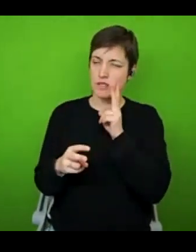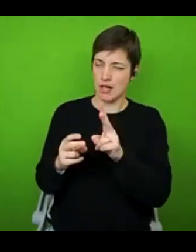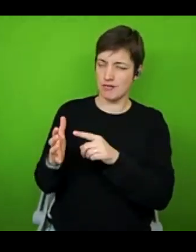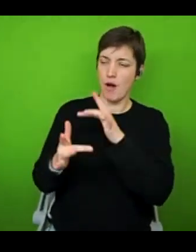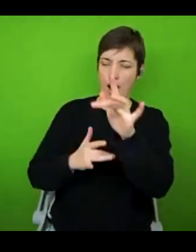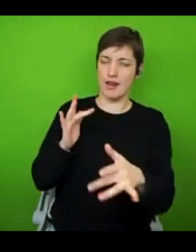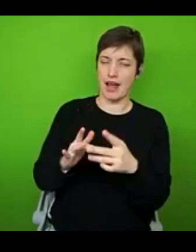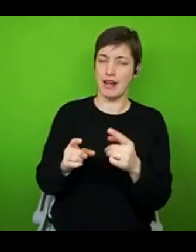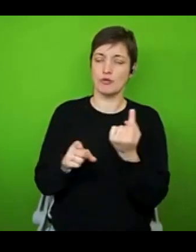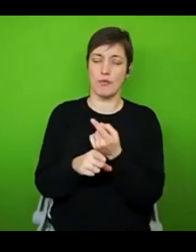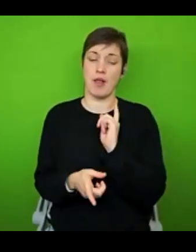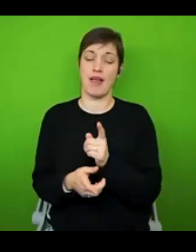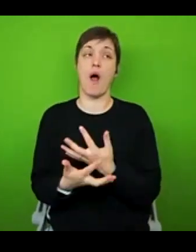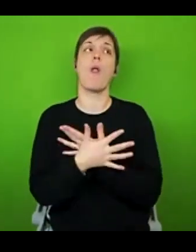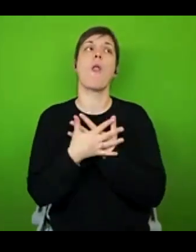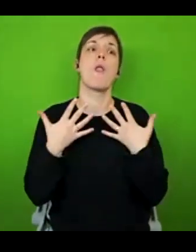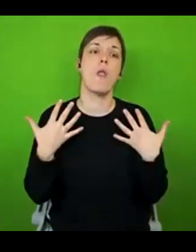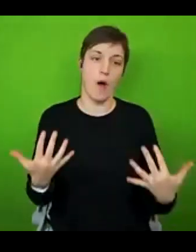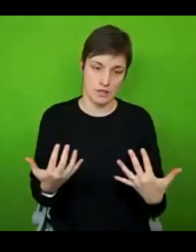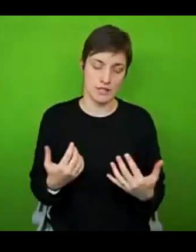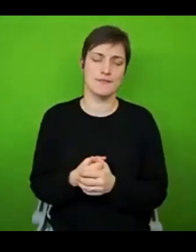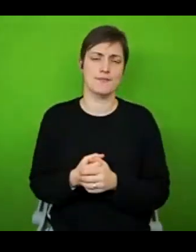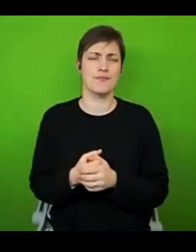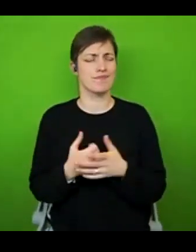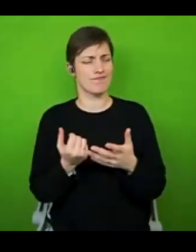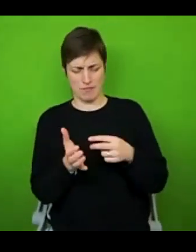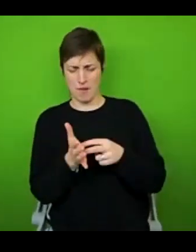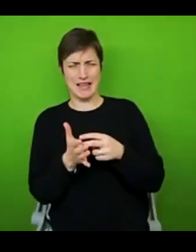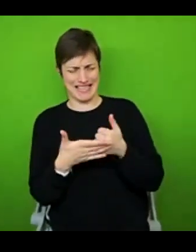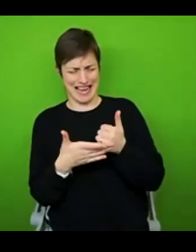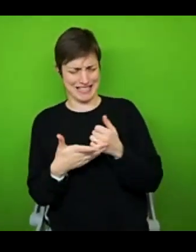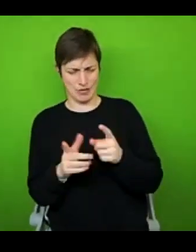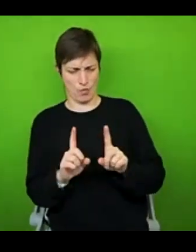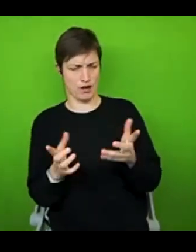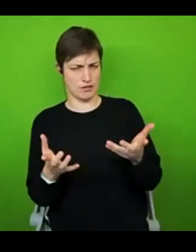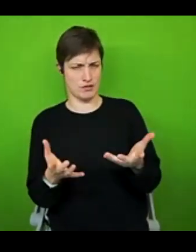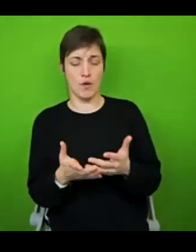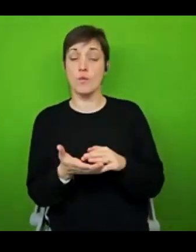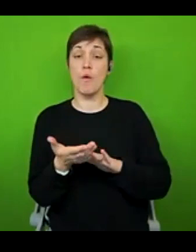aids quite a lot. So by mobility aids, I'm not necessarily just talking about walking aids, so things like